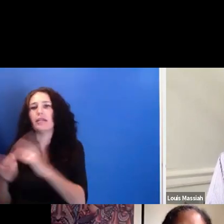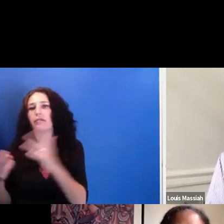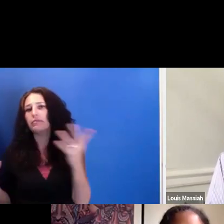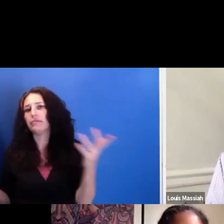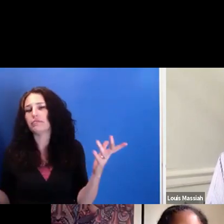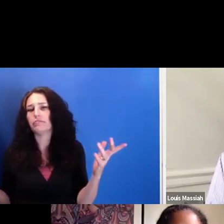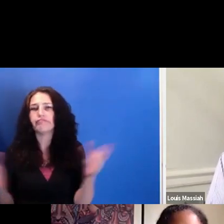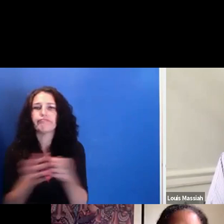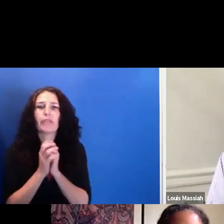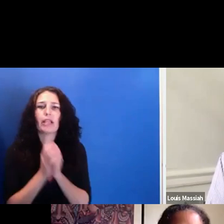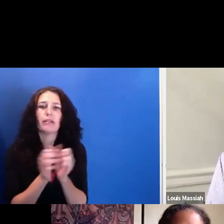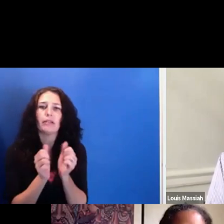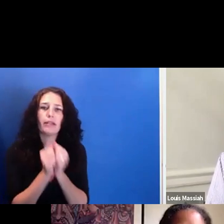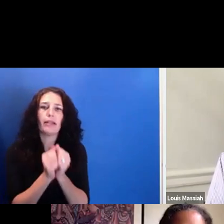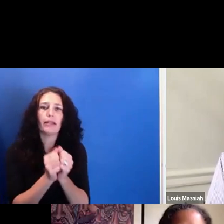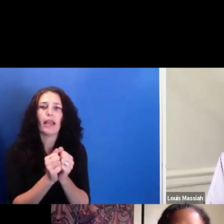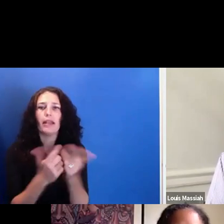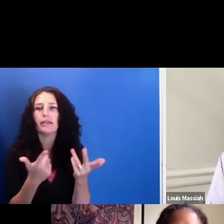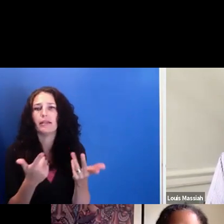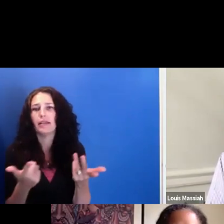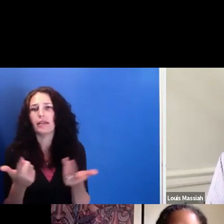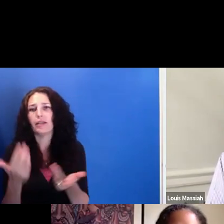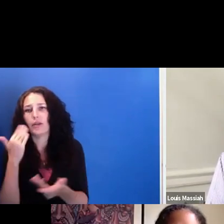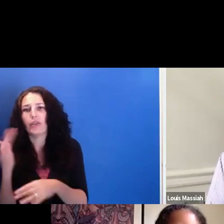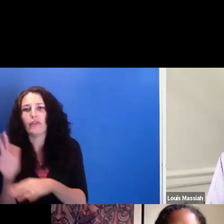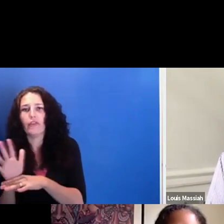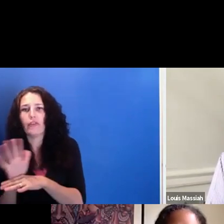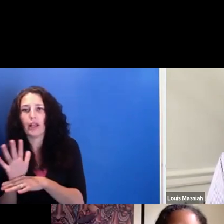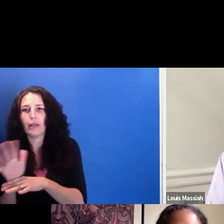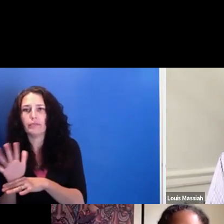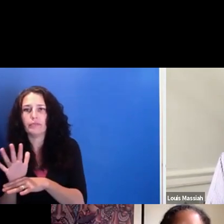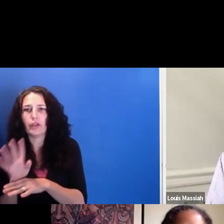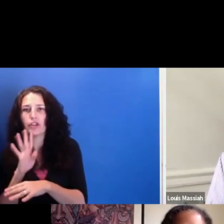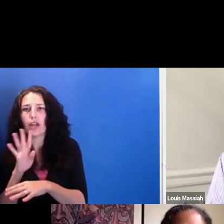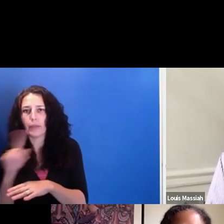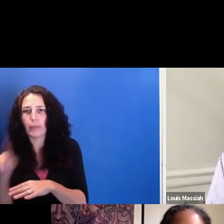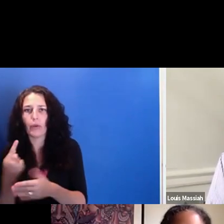you'll learn more about that. And UCLA coalitions, brown--